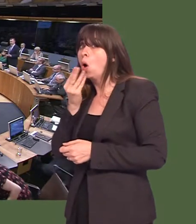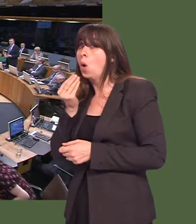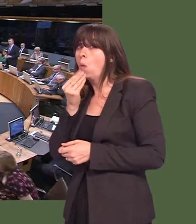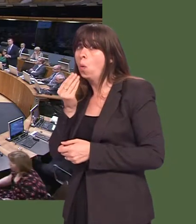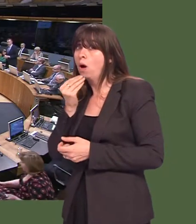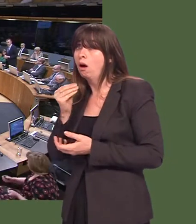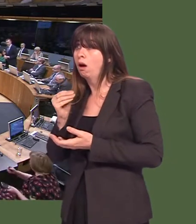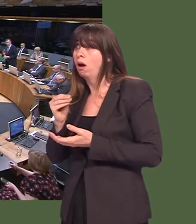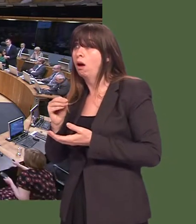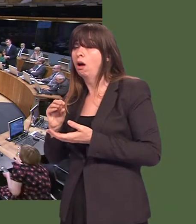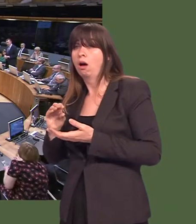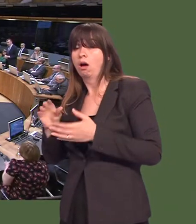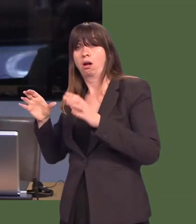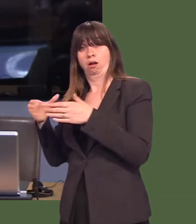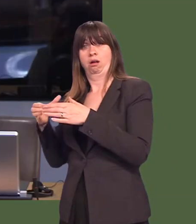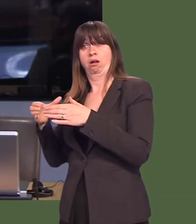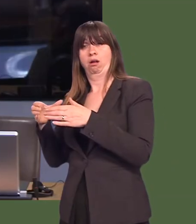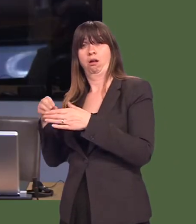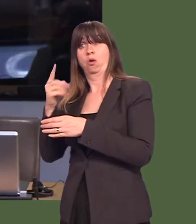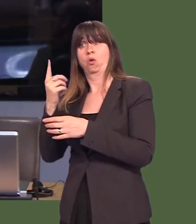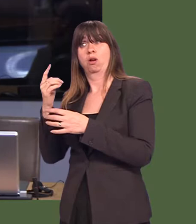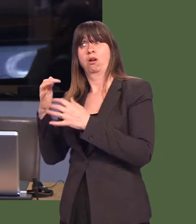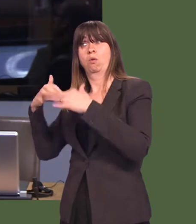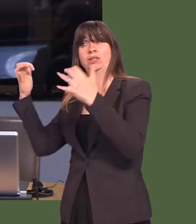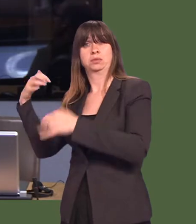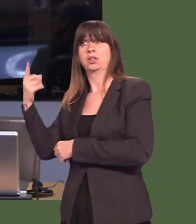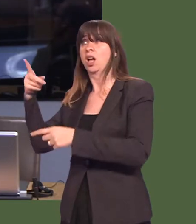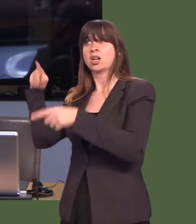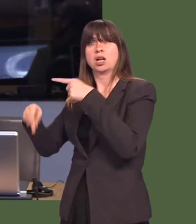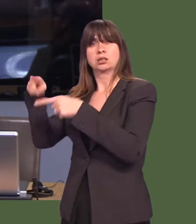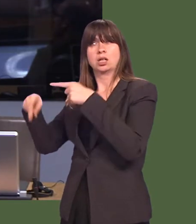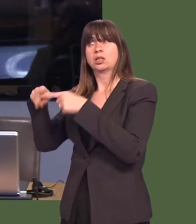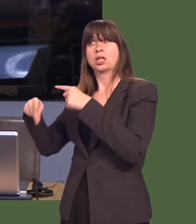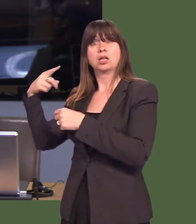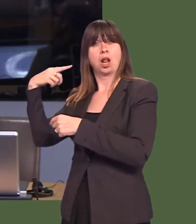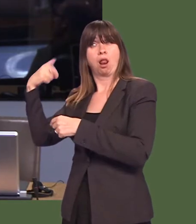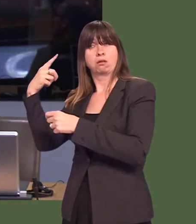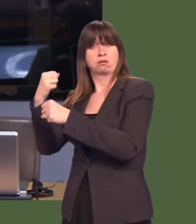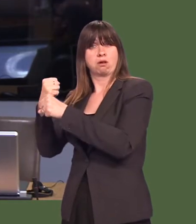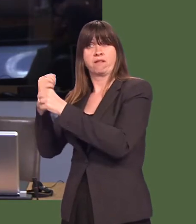debt of all to Welsh local authorities is the Westminster Government, which has cut